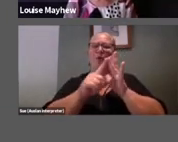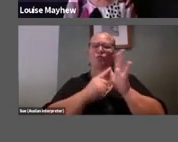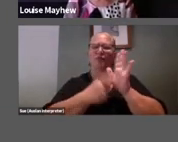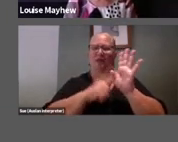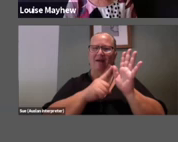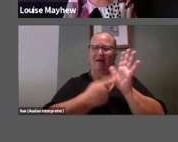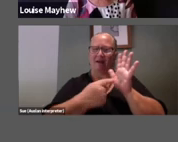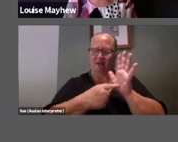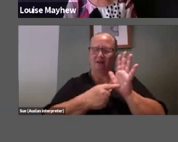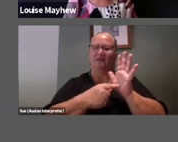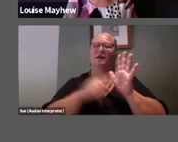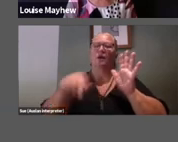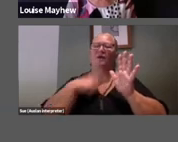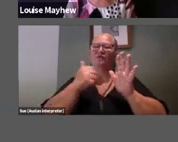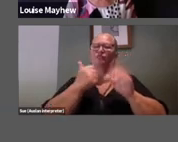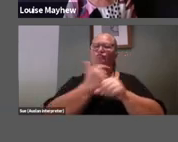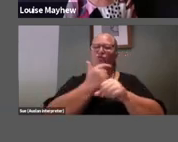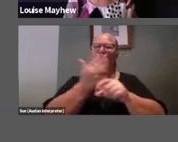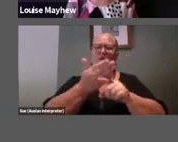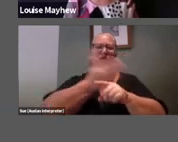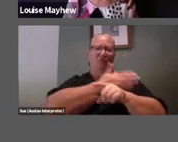talked about together.